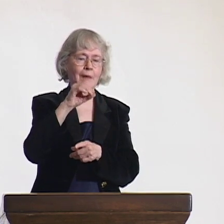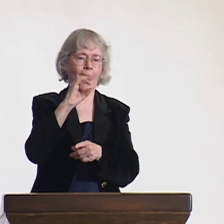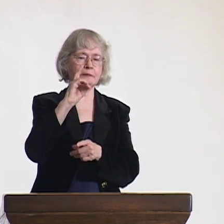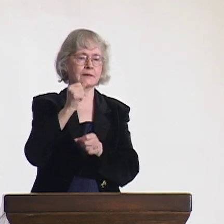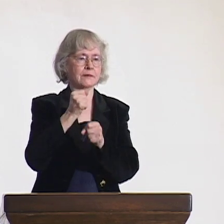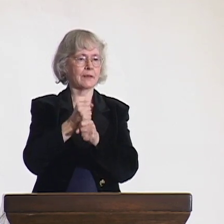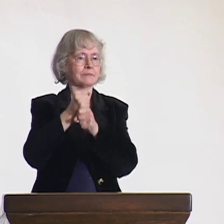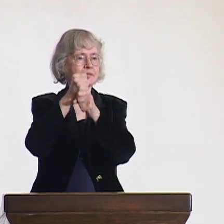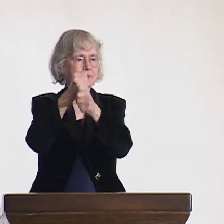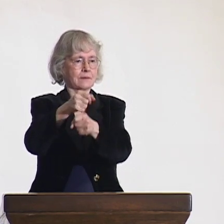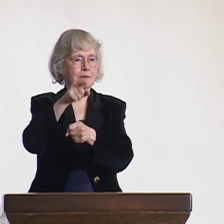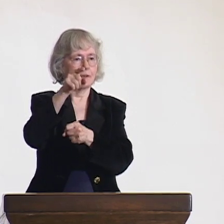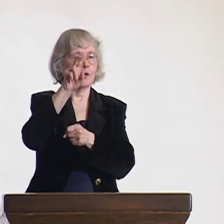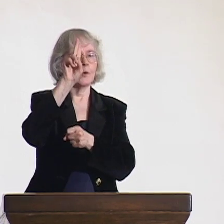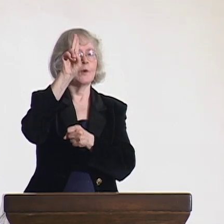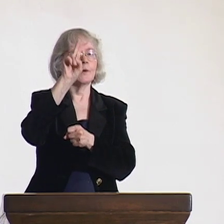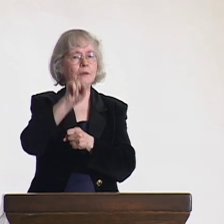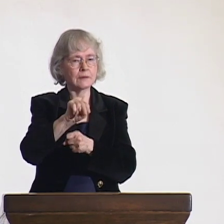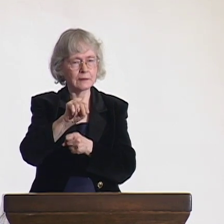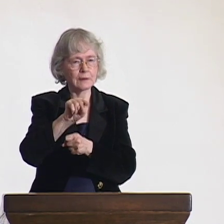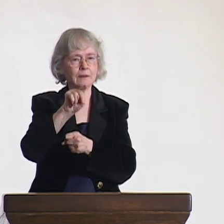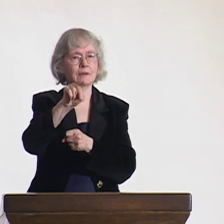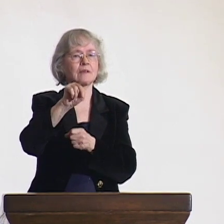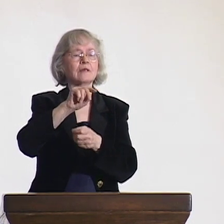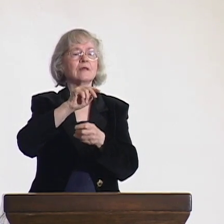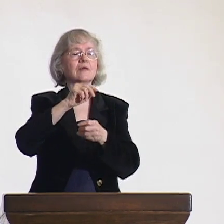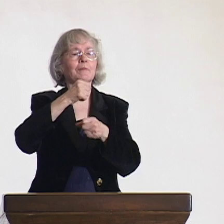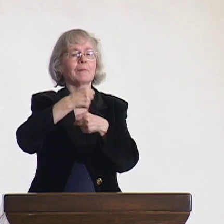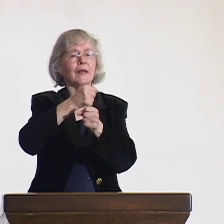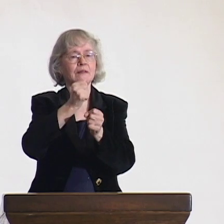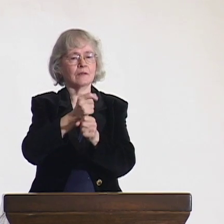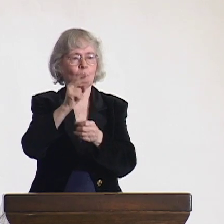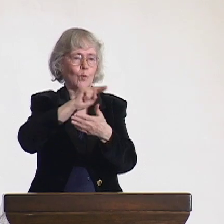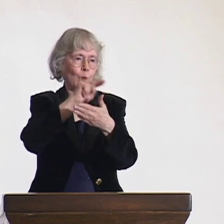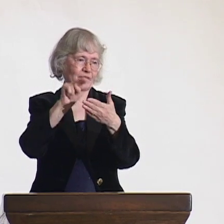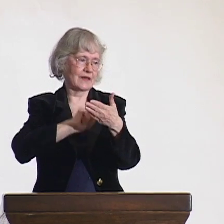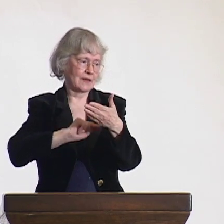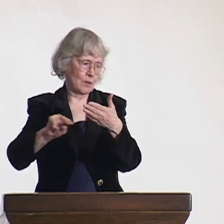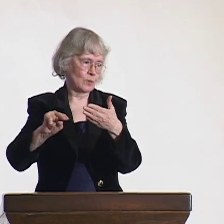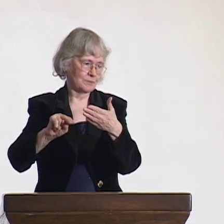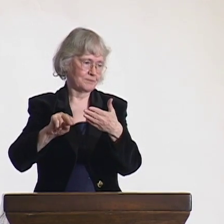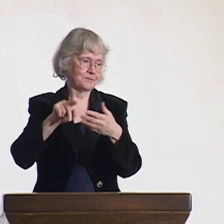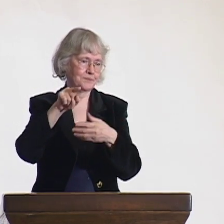that's when it began its work on the Convention of the Rights for People with Disabilities.